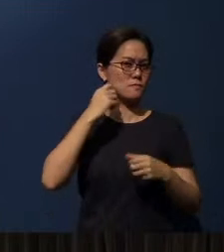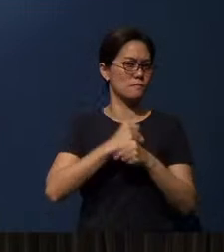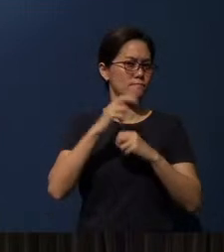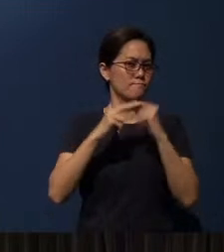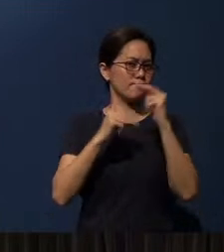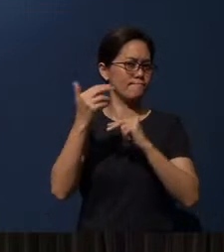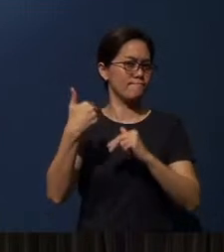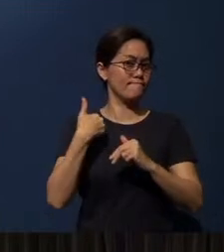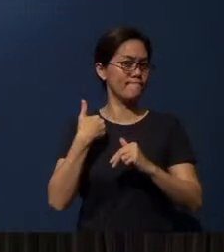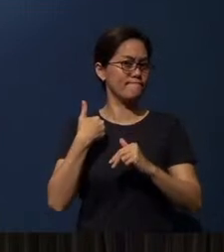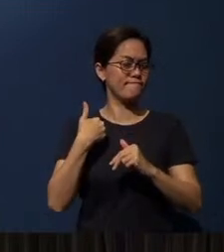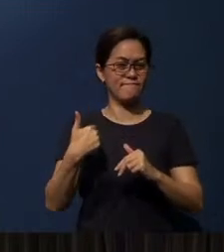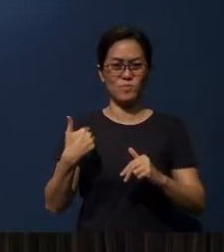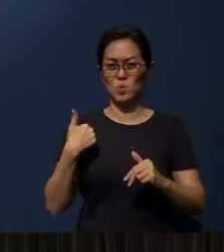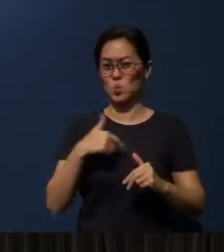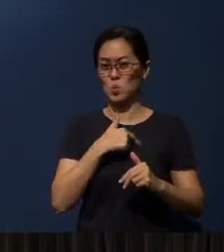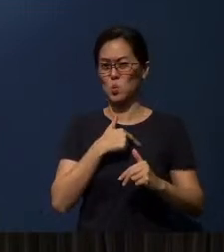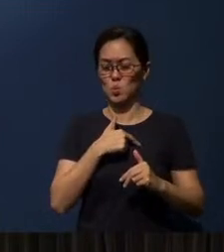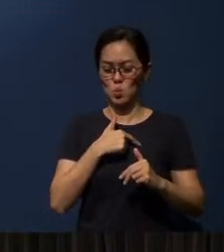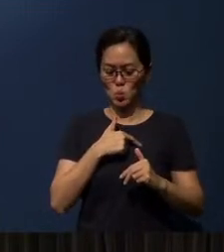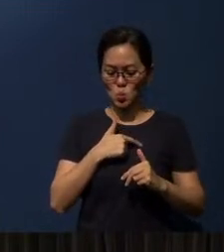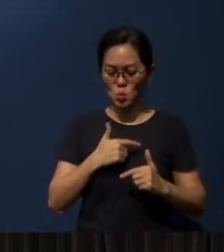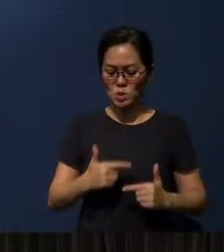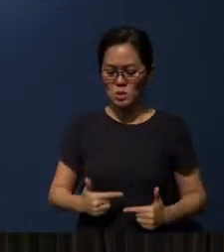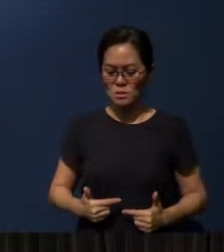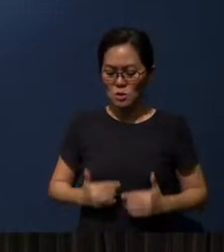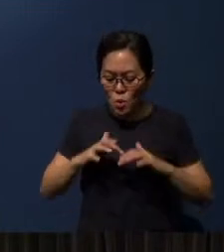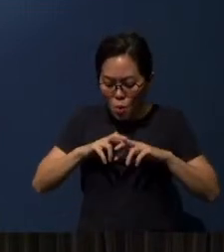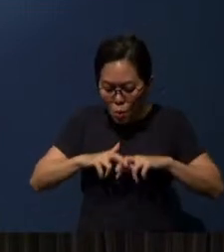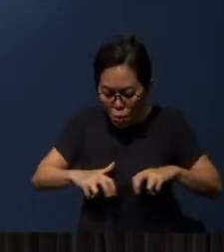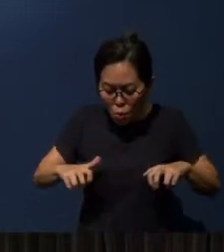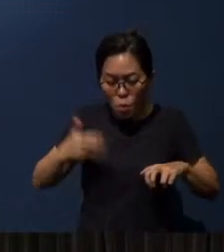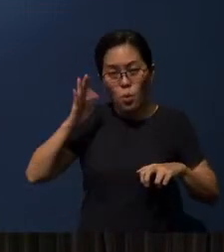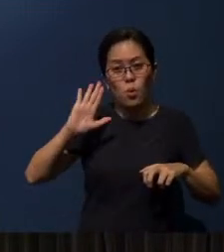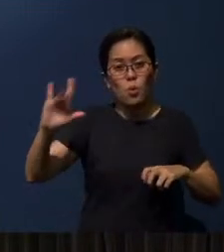Have we been dwelling into the Word of God?